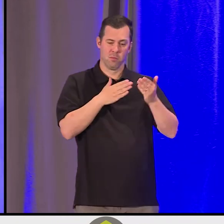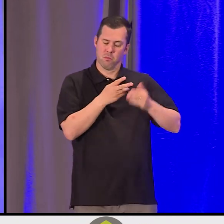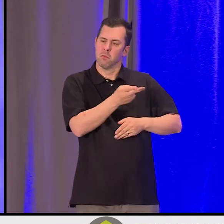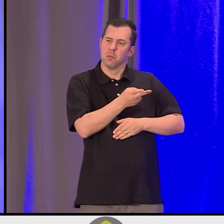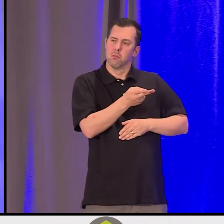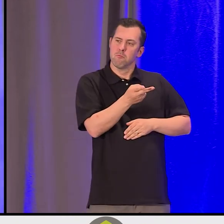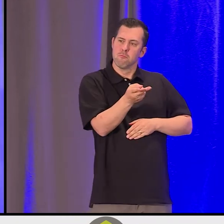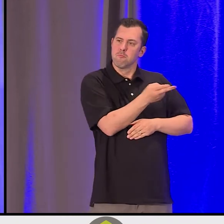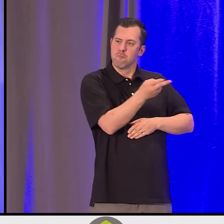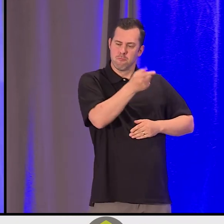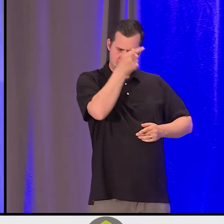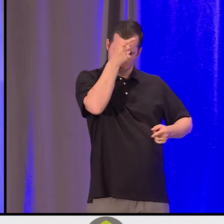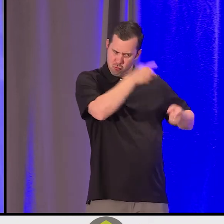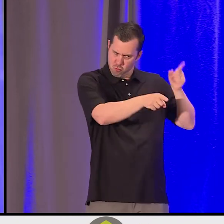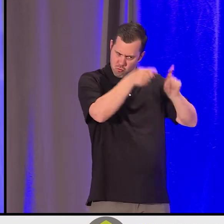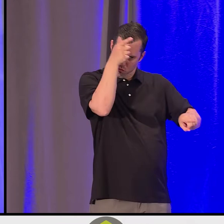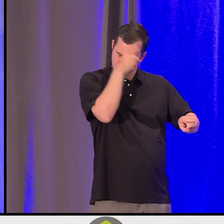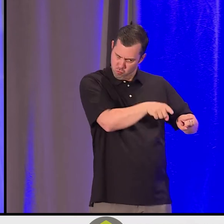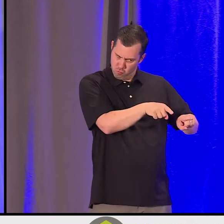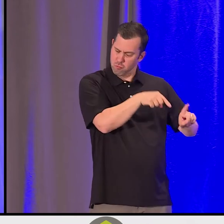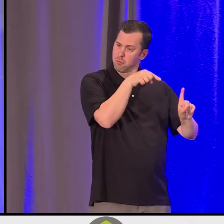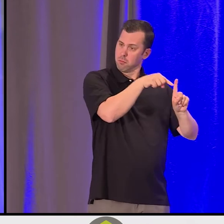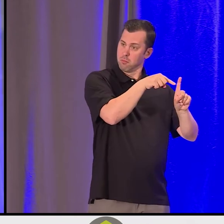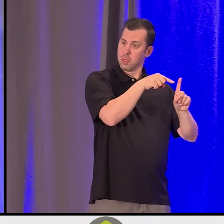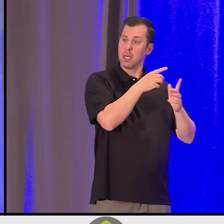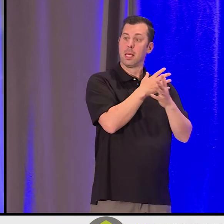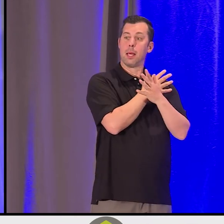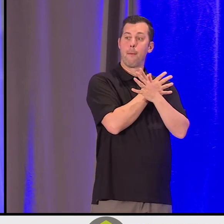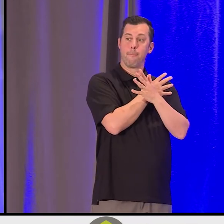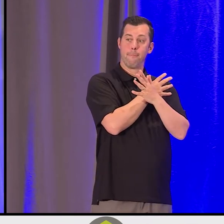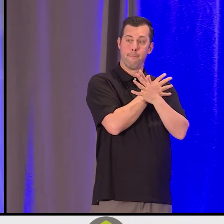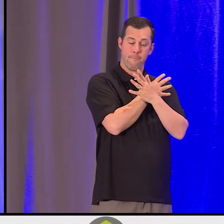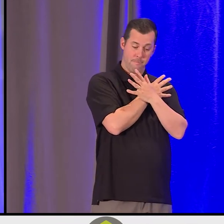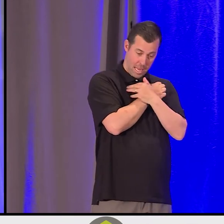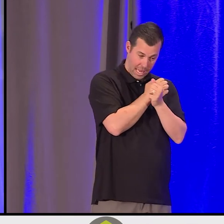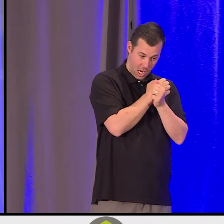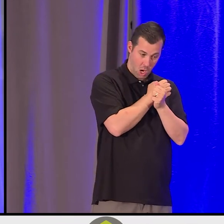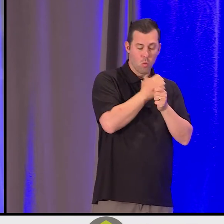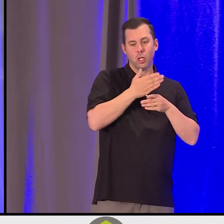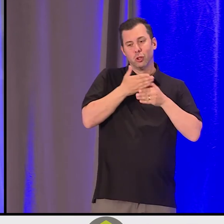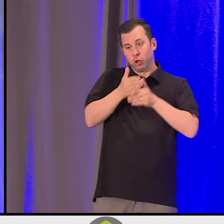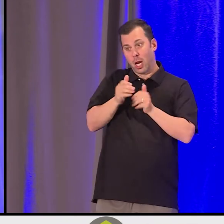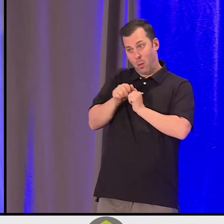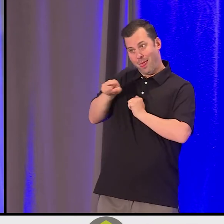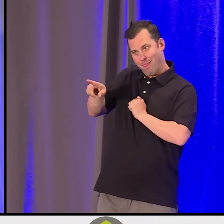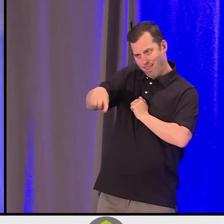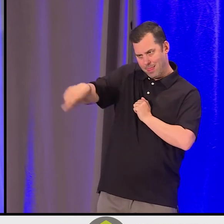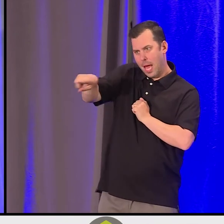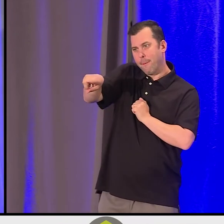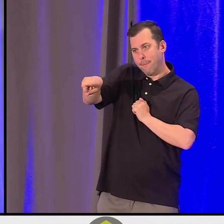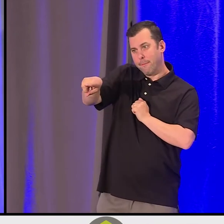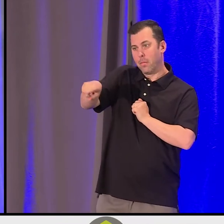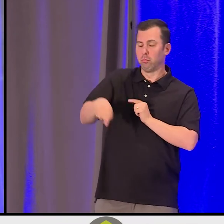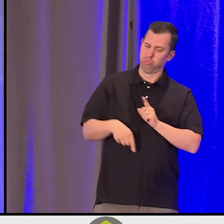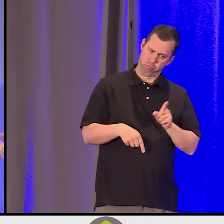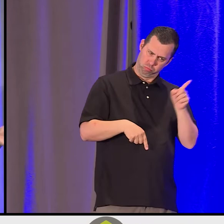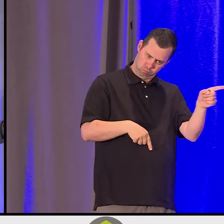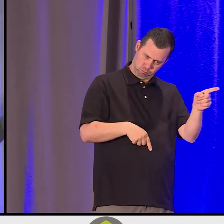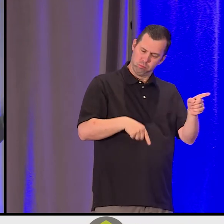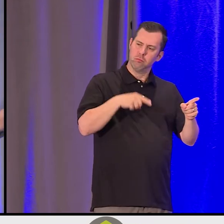that Bear would share with the Ahousahts the fish from the Atleo River, that Bear would have their side and the Atleo and the Ahousahts